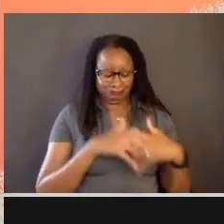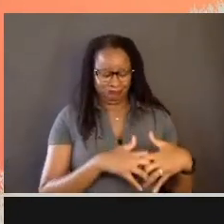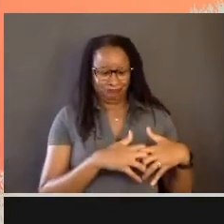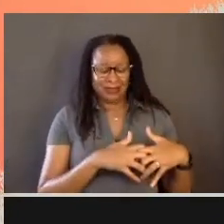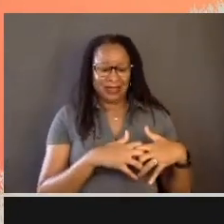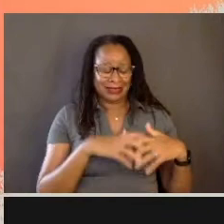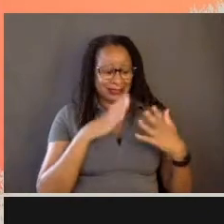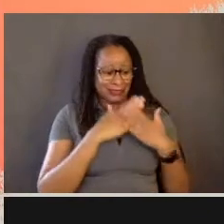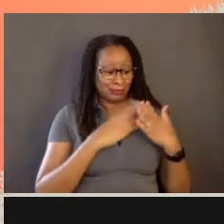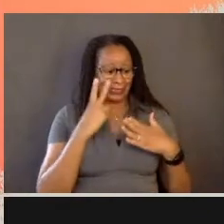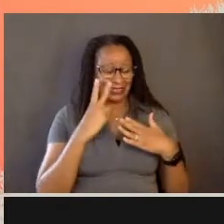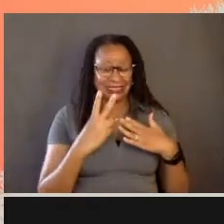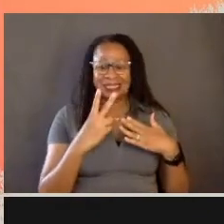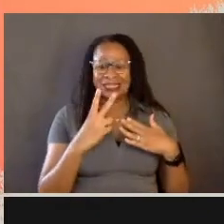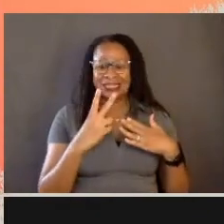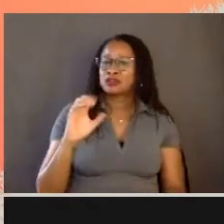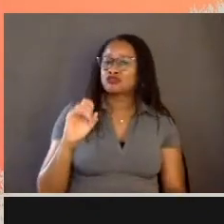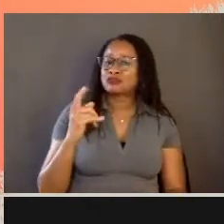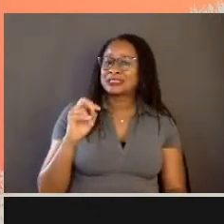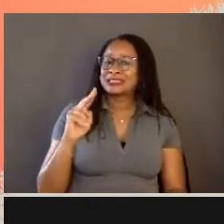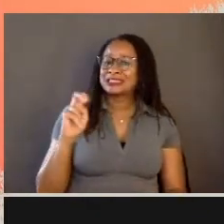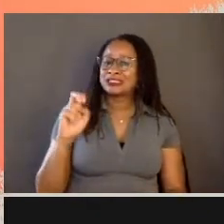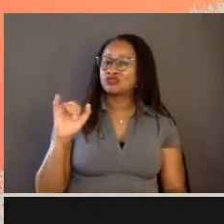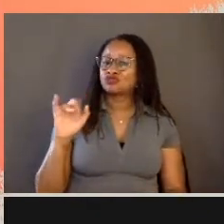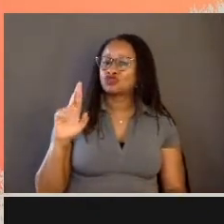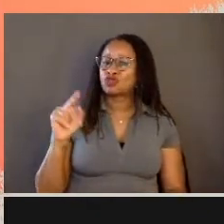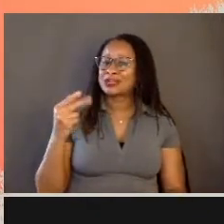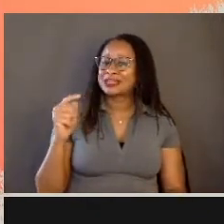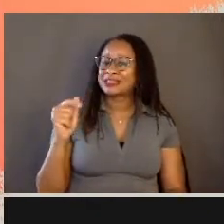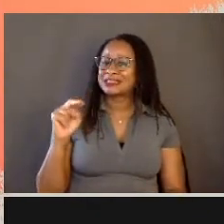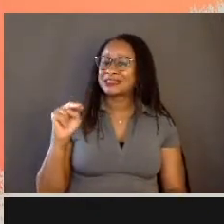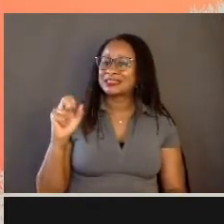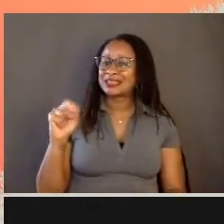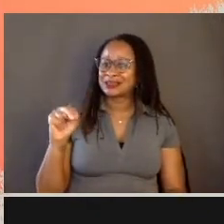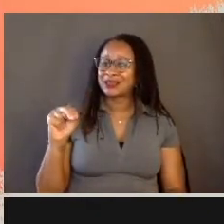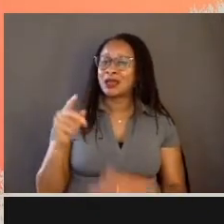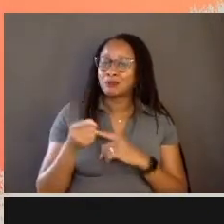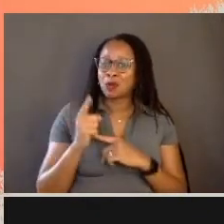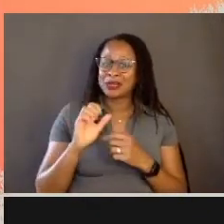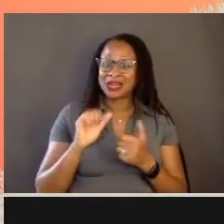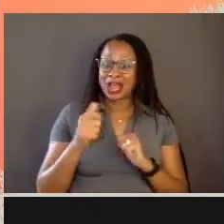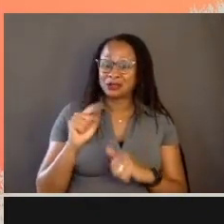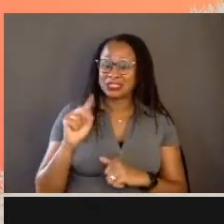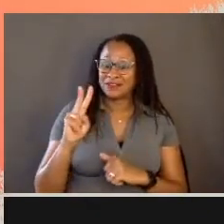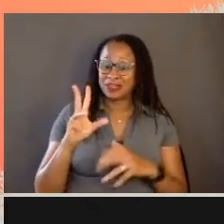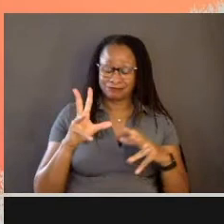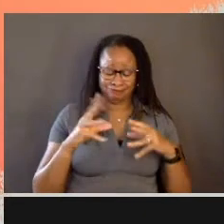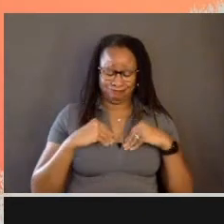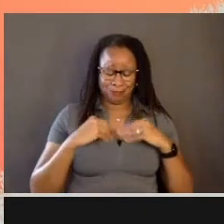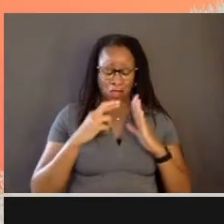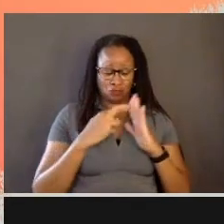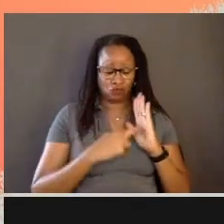in the Christine Jorgensen moment on TV and how TV takes on this role of representational possibility.